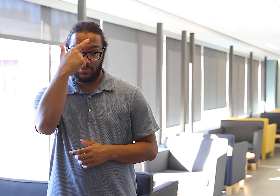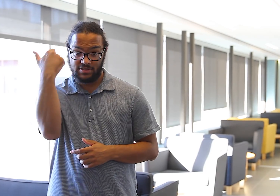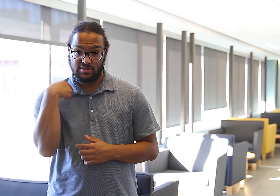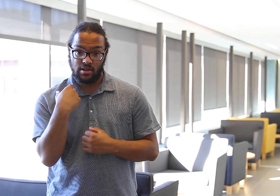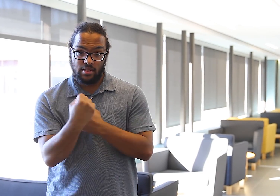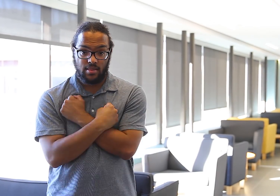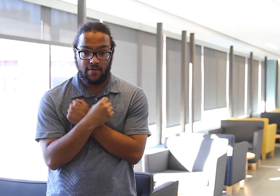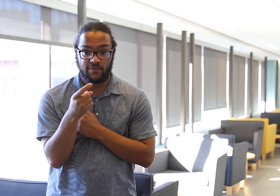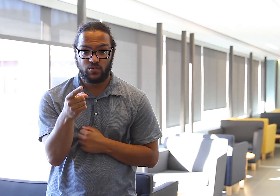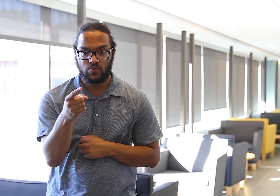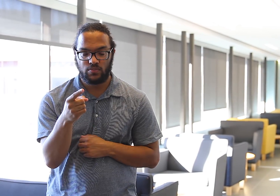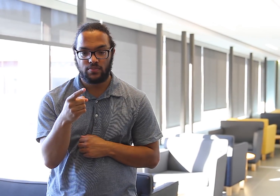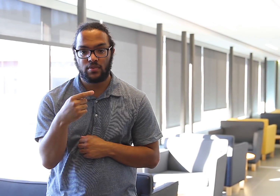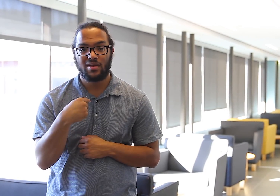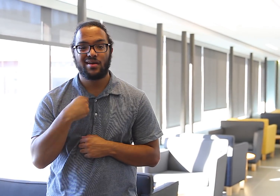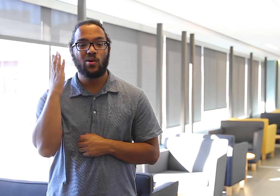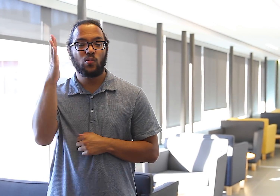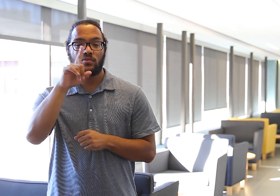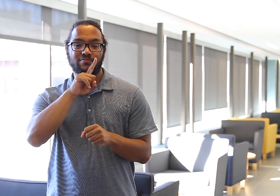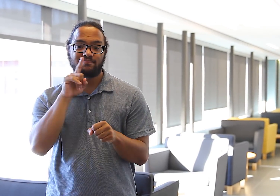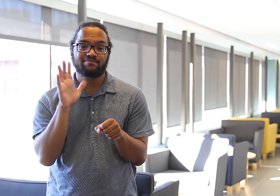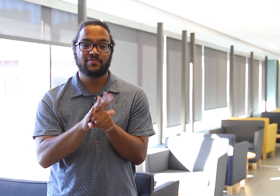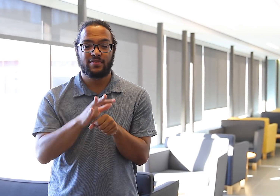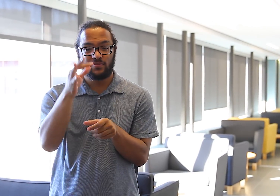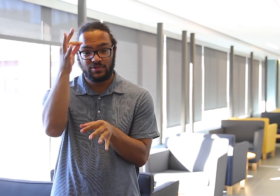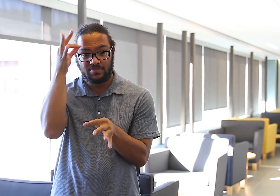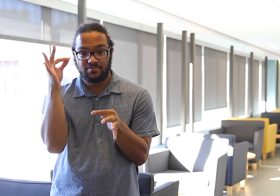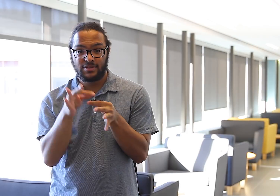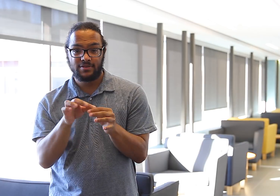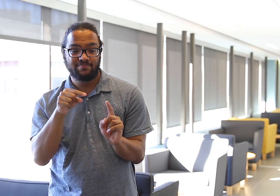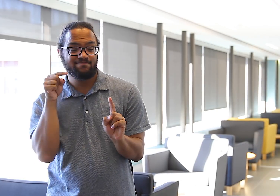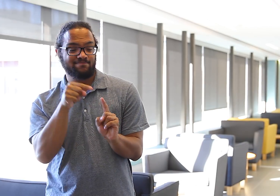Because I love you, I will be committed and faithful